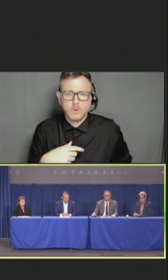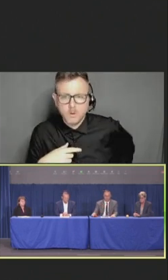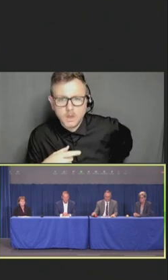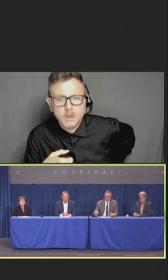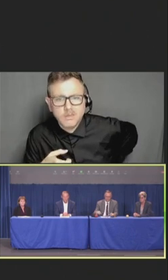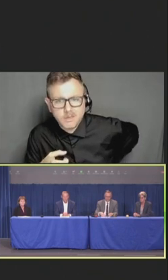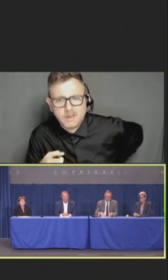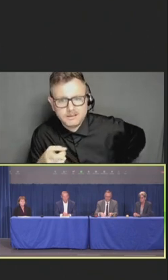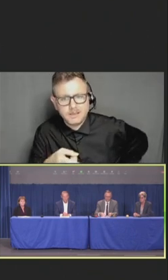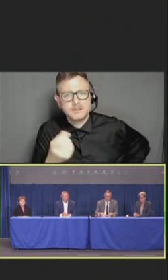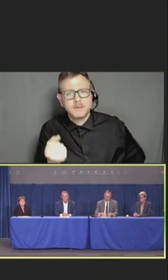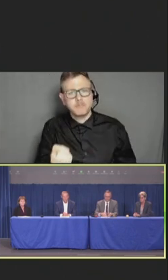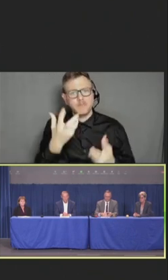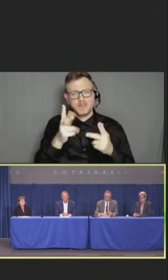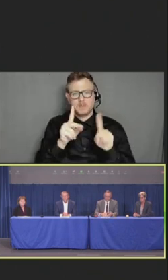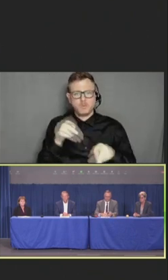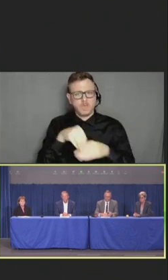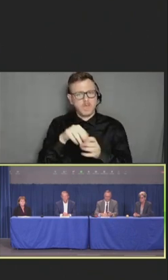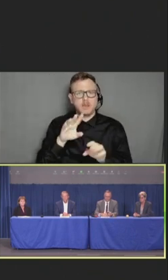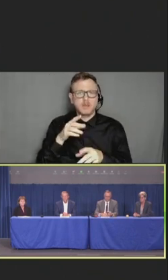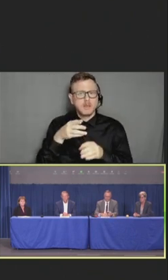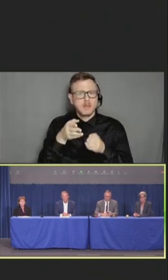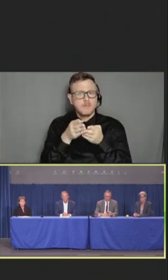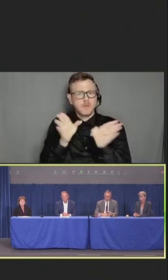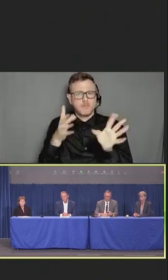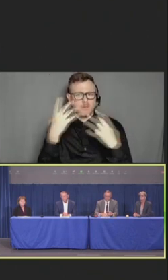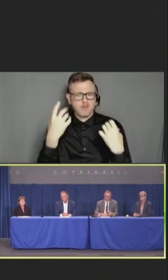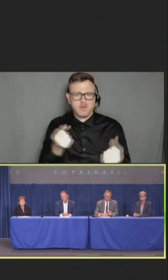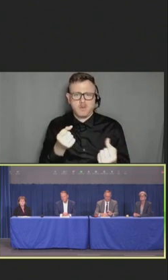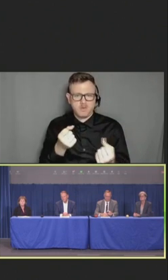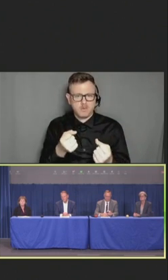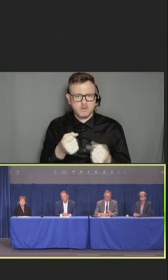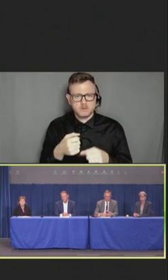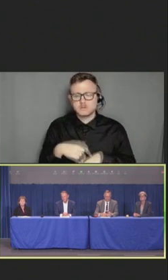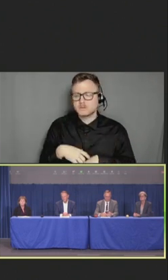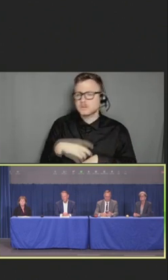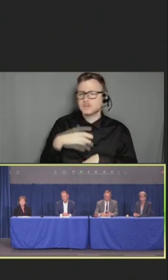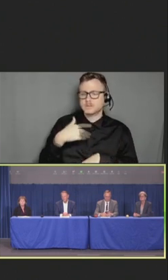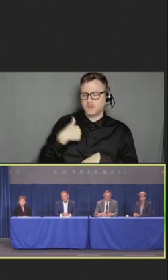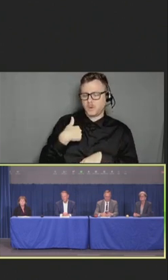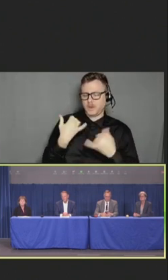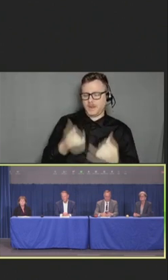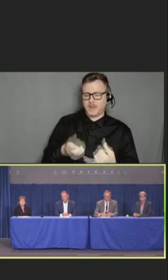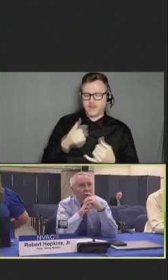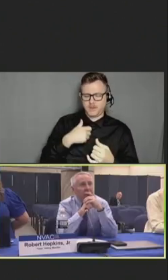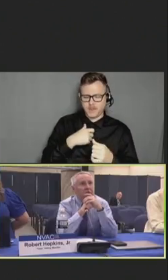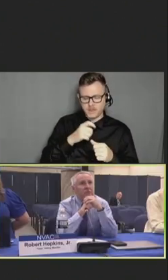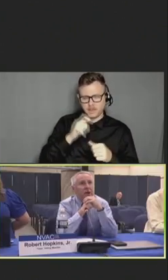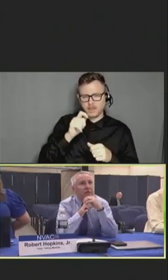Robert Hopkins, Jr.: You know, and I -- putting back my clinician hat on all this, I think